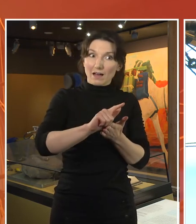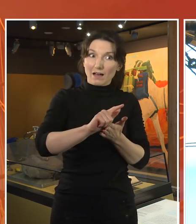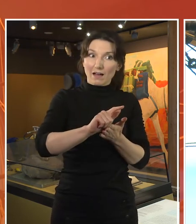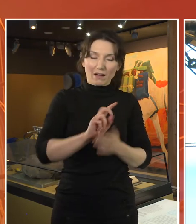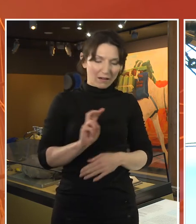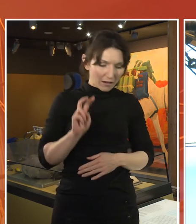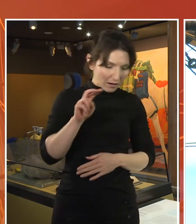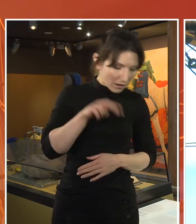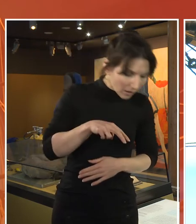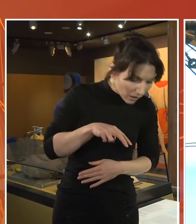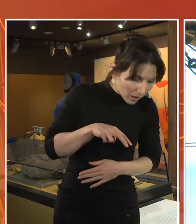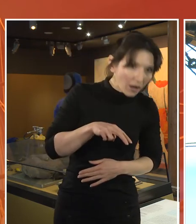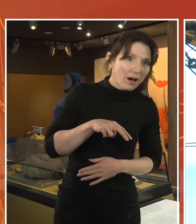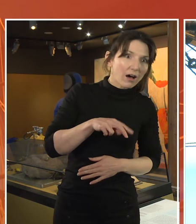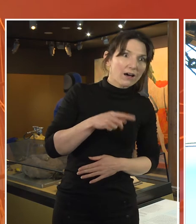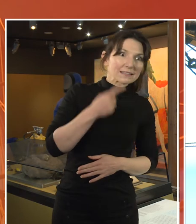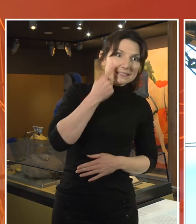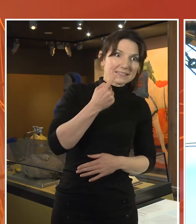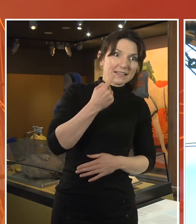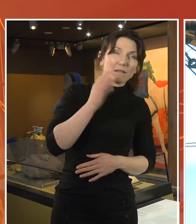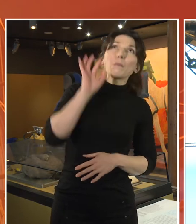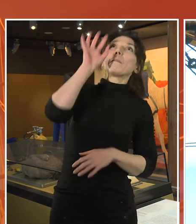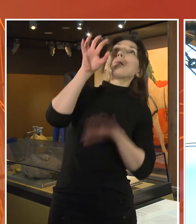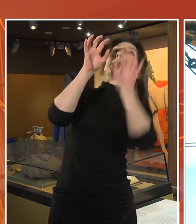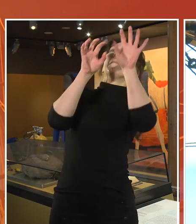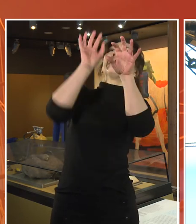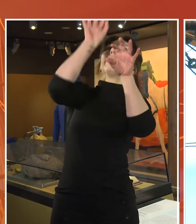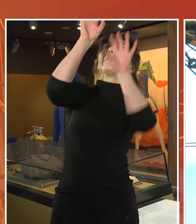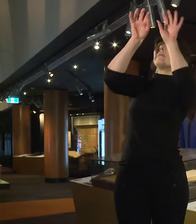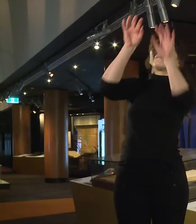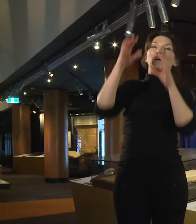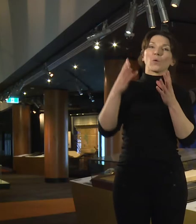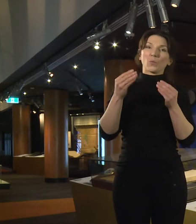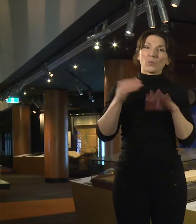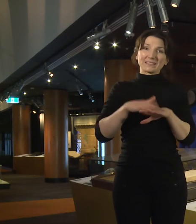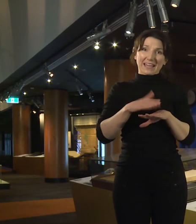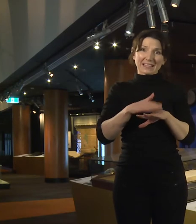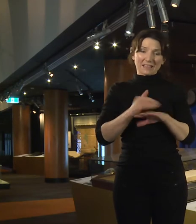the anchor rope and back on board the ship. That little cat had showed the kind